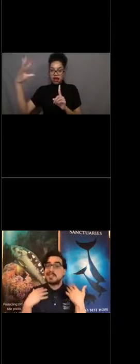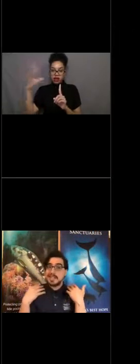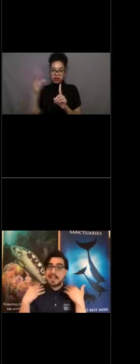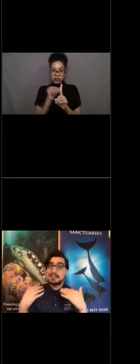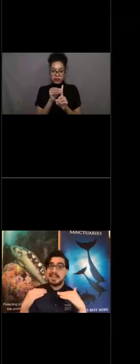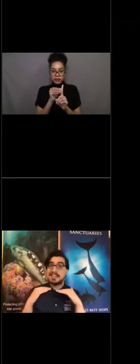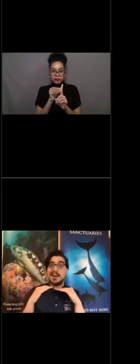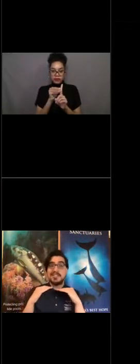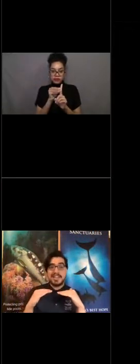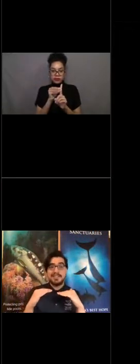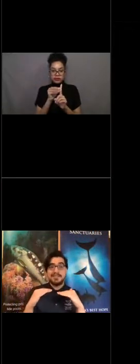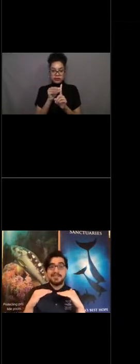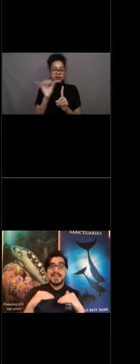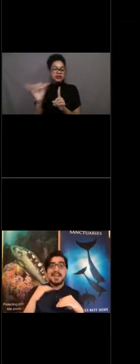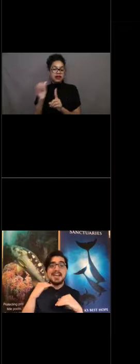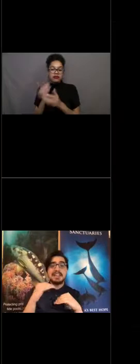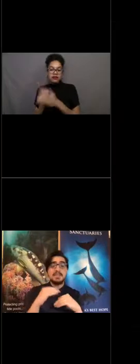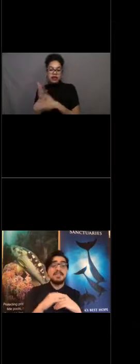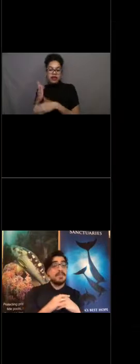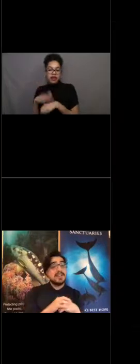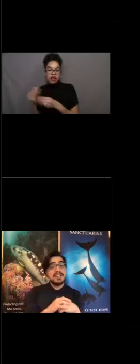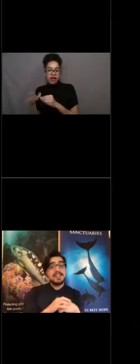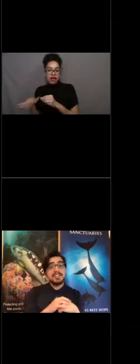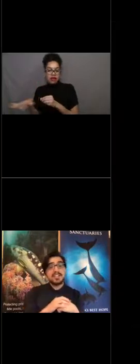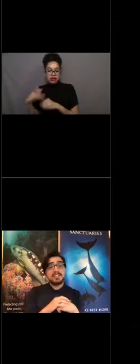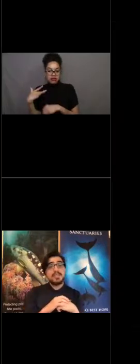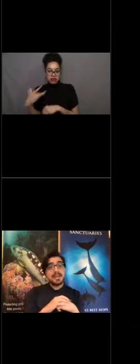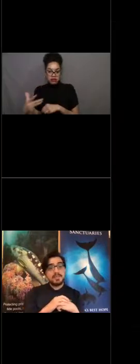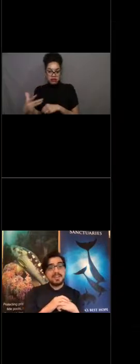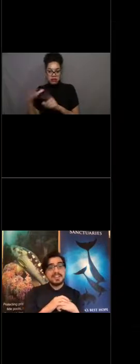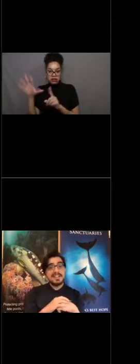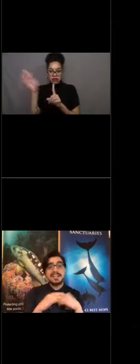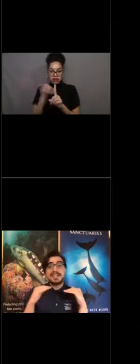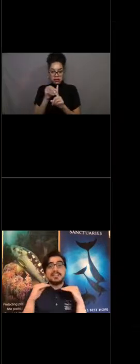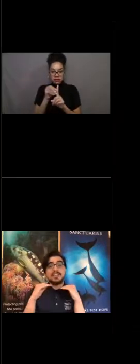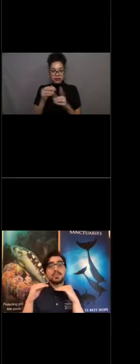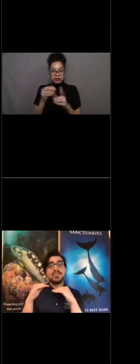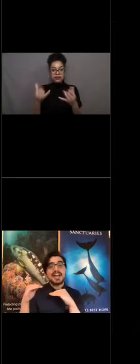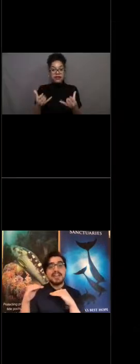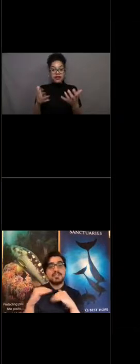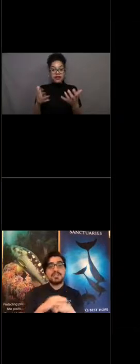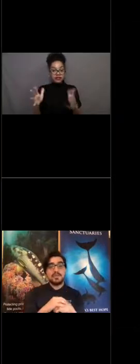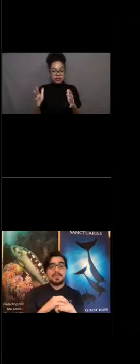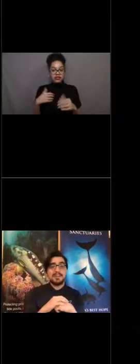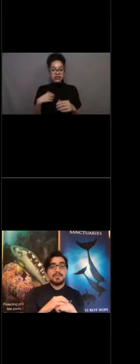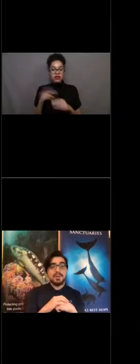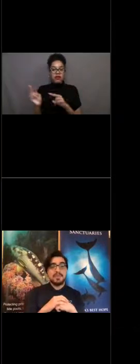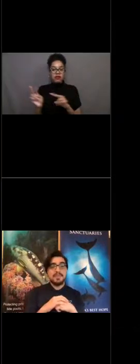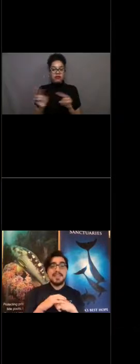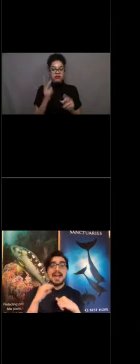just like how plants on land do. Now that we familiarized ourselves with kelp forests, let's take a virtual dive to explore them a little more.